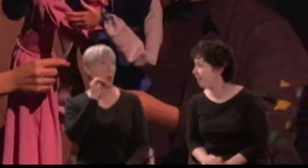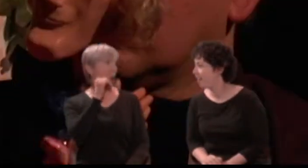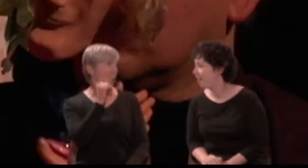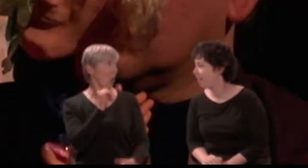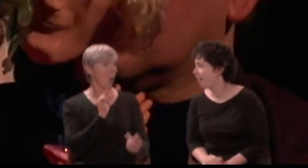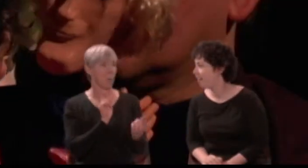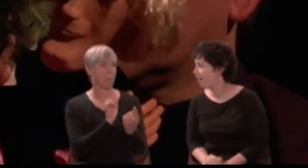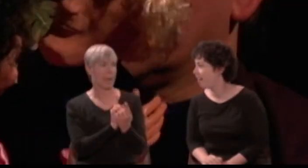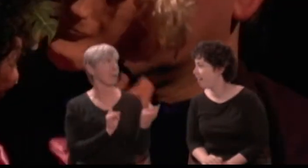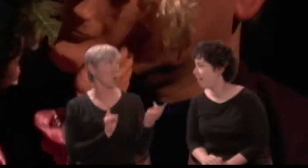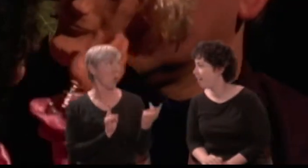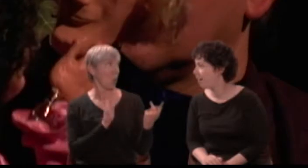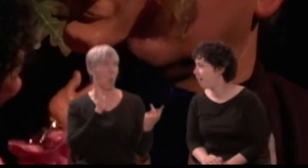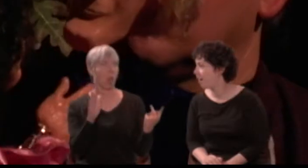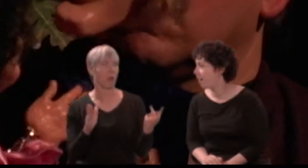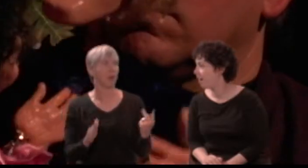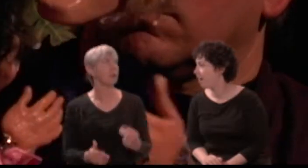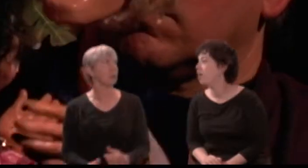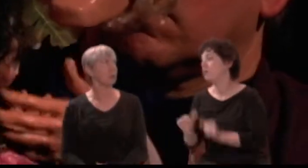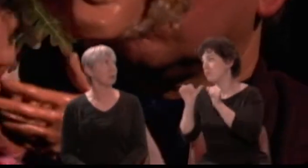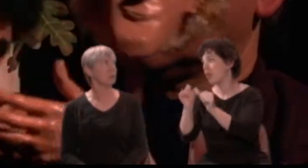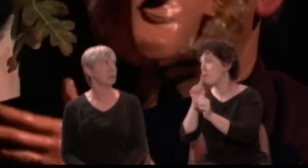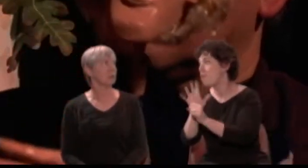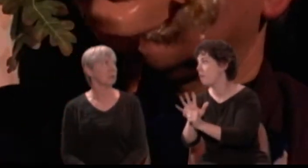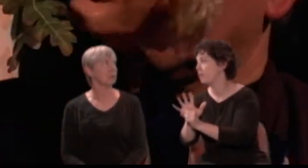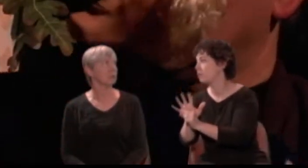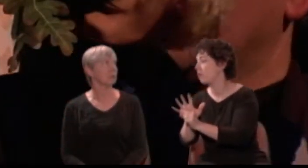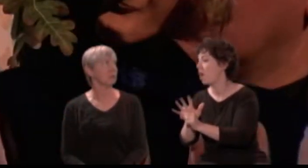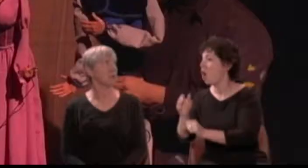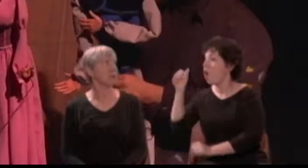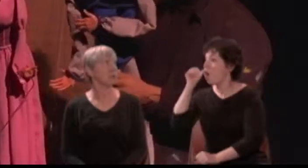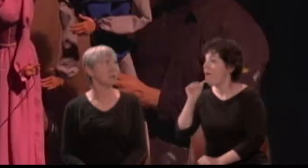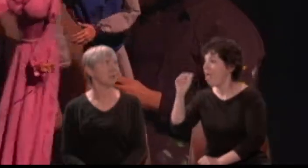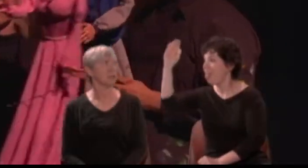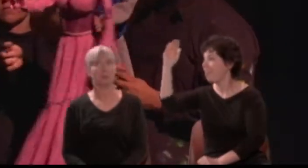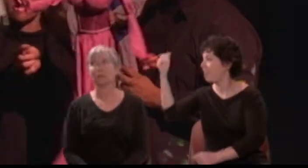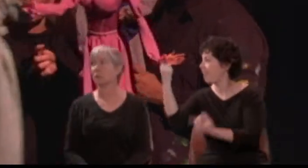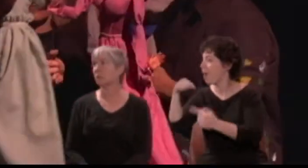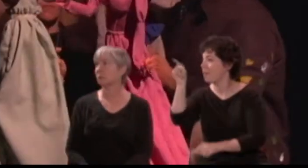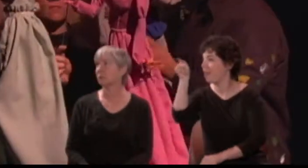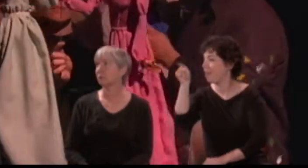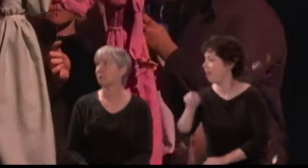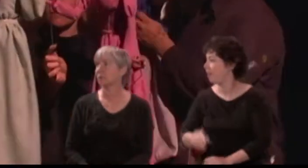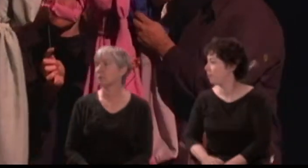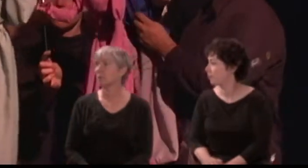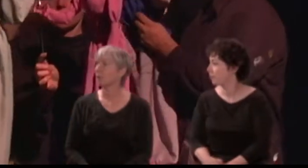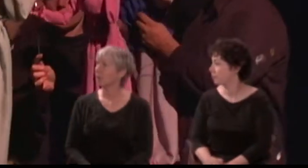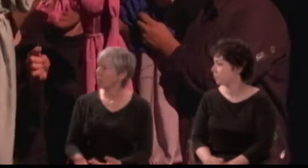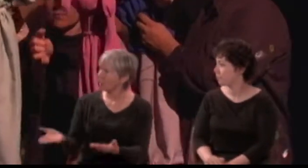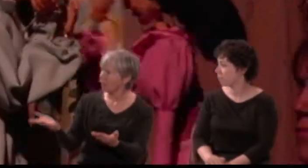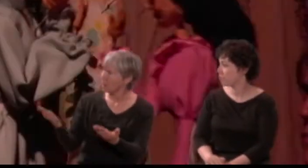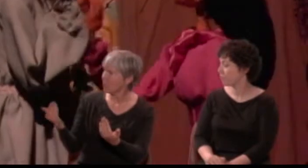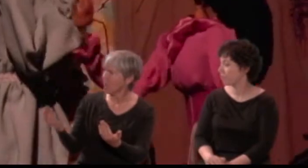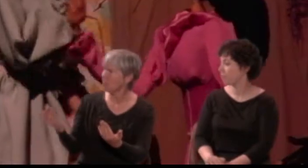Lysander: Keep your promise, love. Look, here comes Helena. [Sound of crying] Hermia: God speed fair Helena! Whither away?